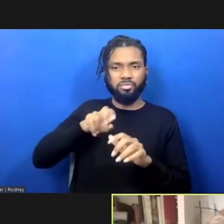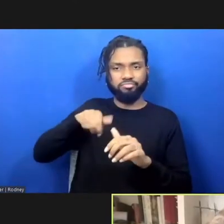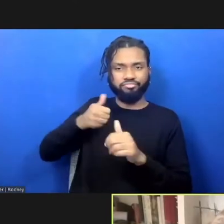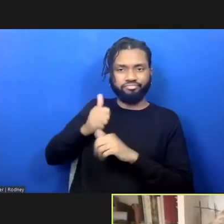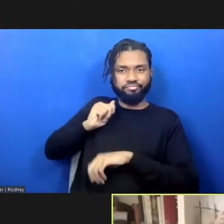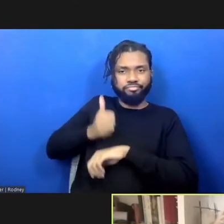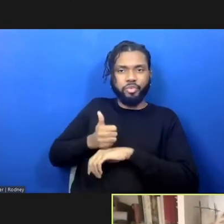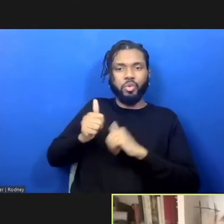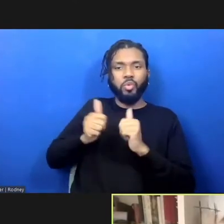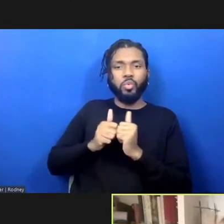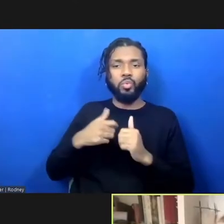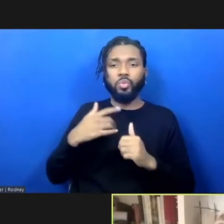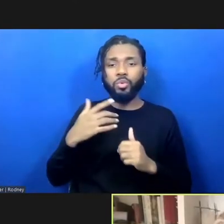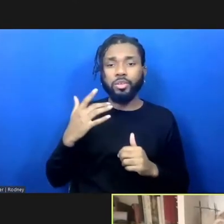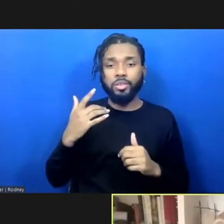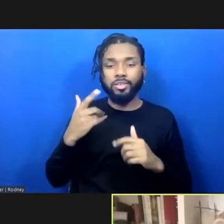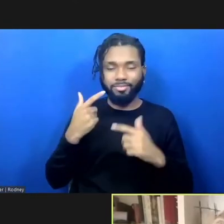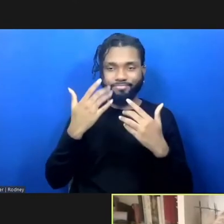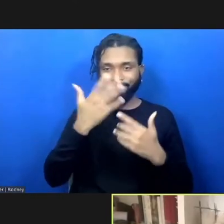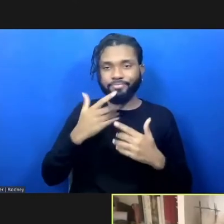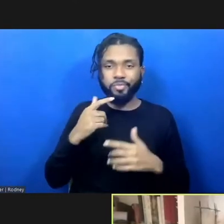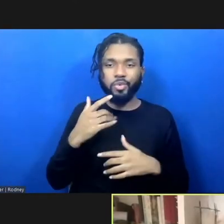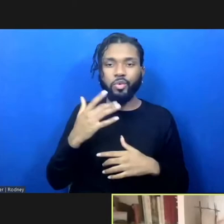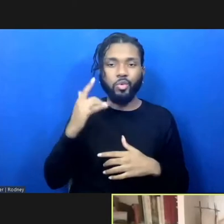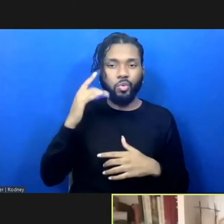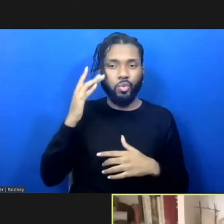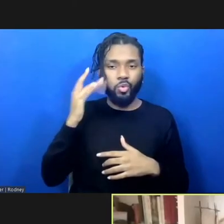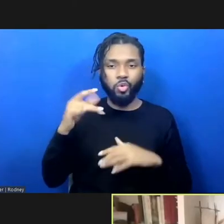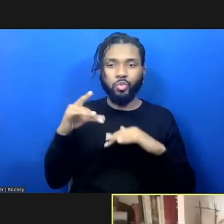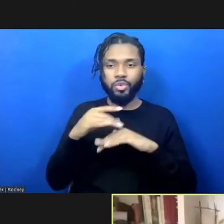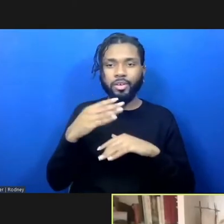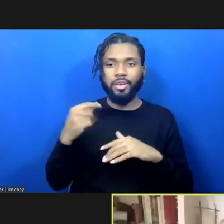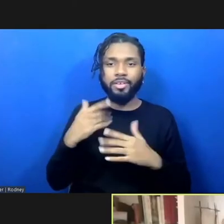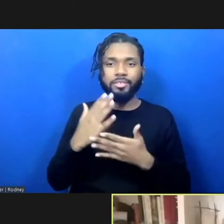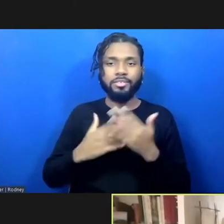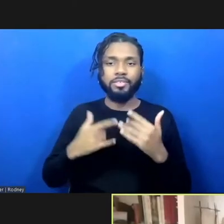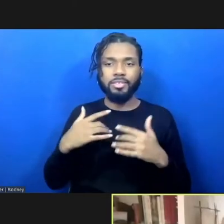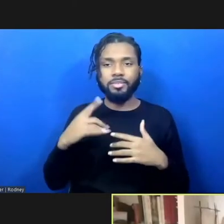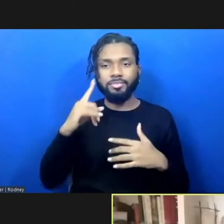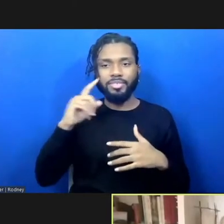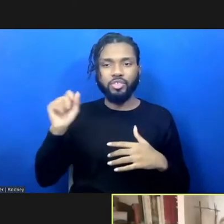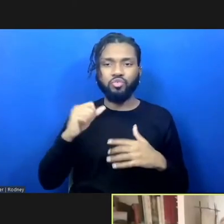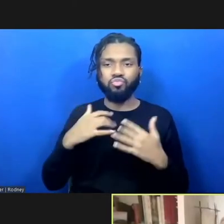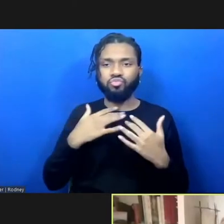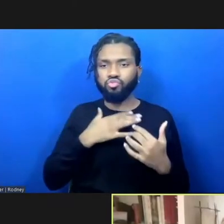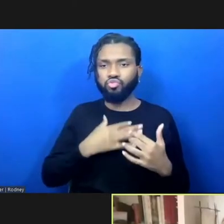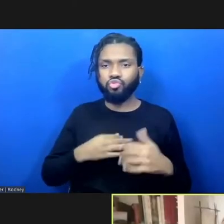So, maybe it's good to take a brief step back and name what restorative justice